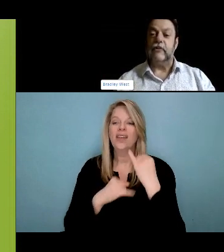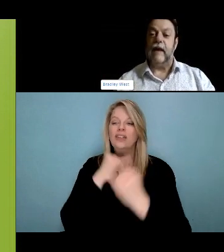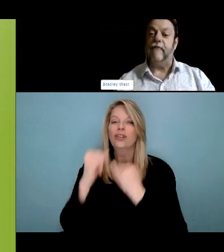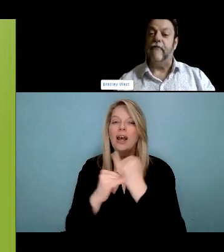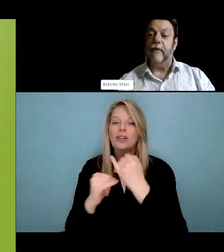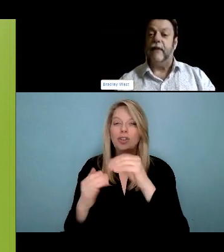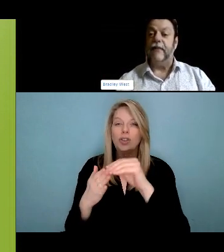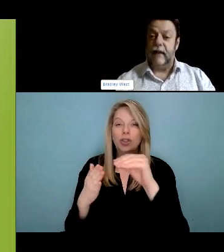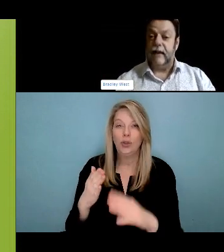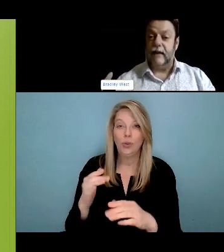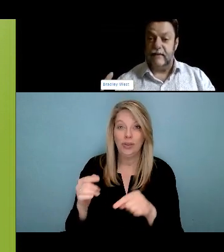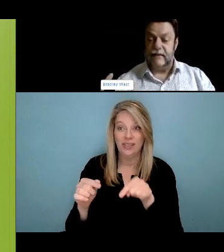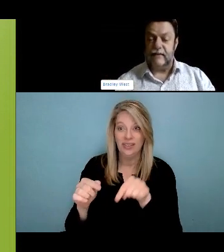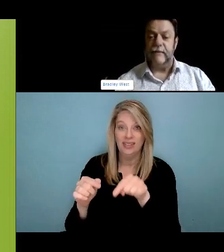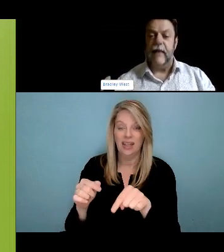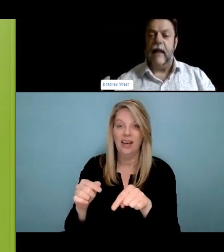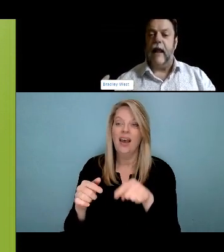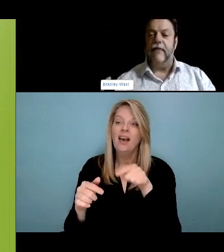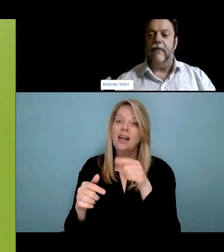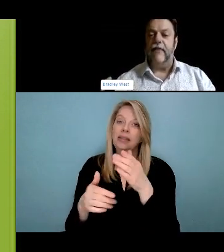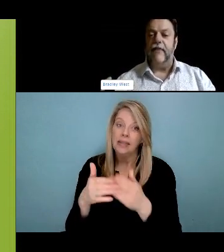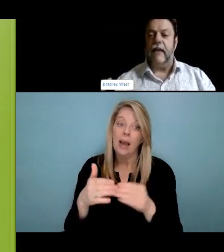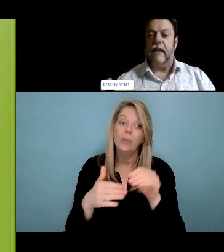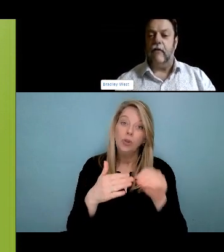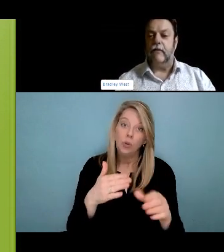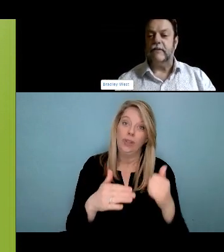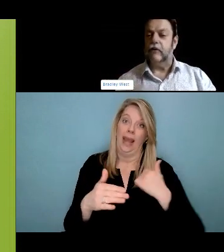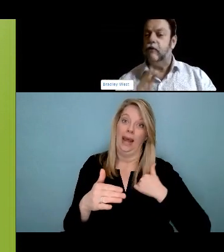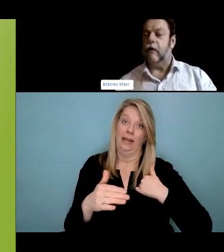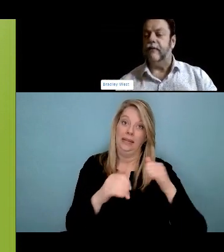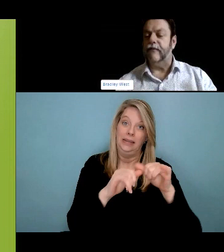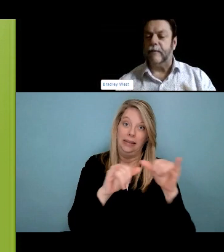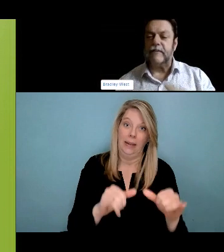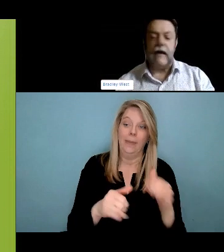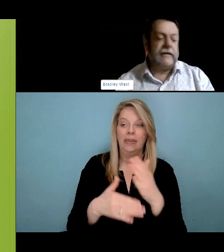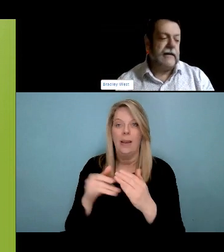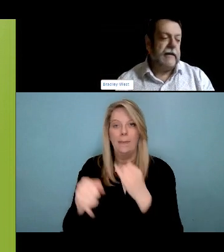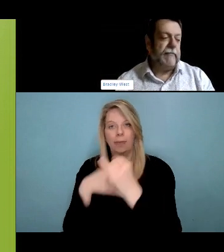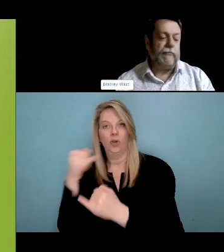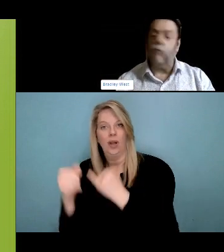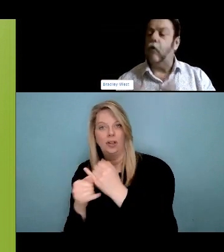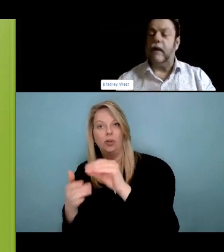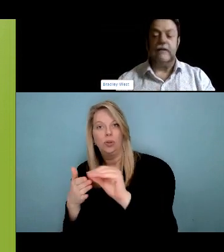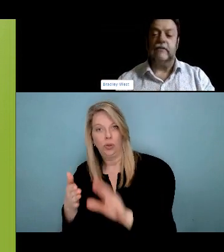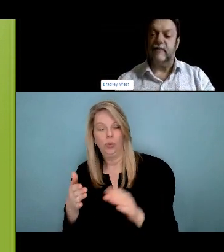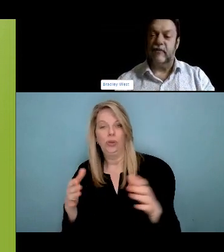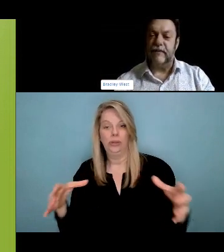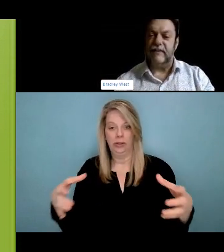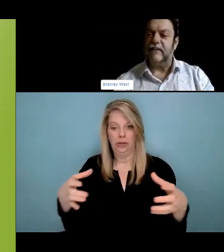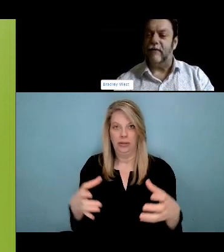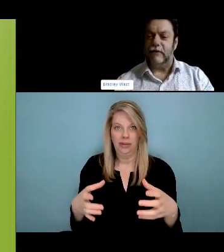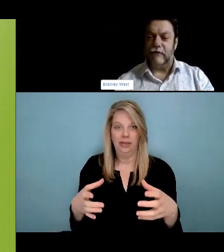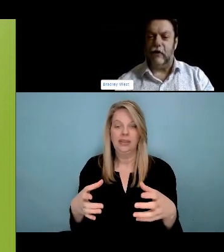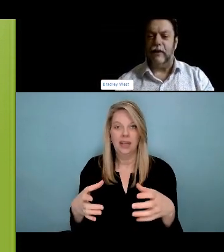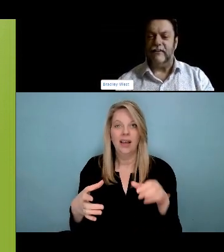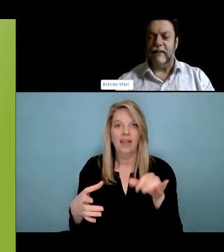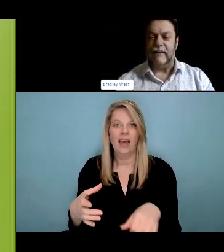standing on the corner of Maine and Hastings drumming. Walking down back alleys. Asking if anyone wants to smudge.